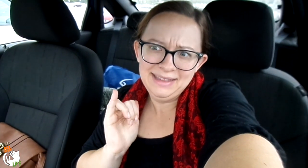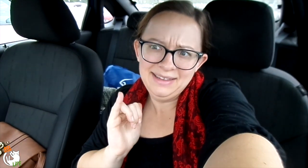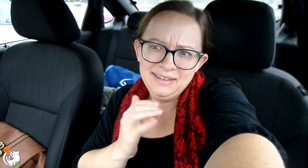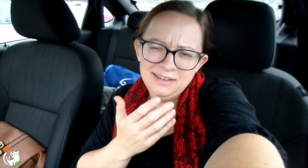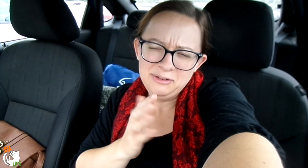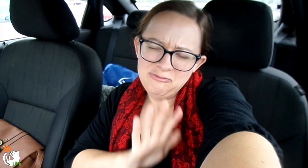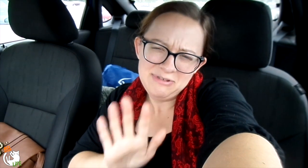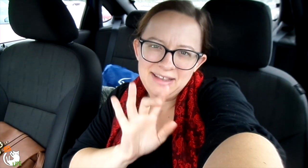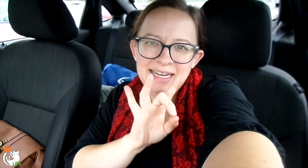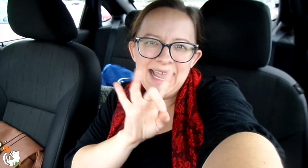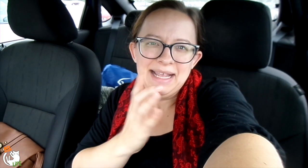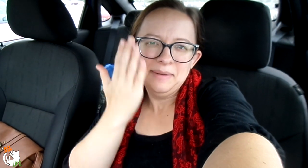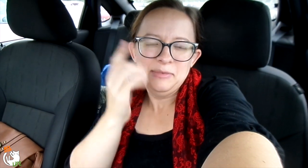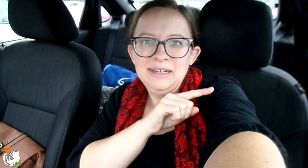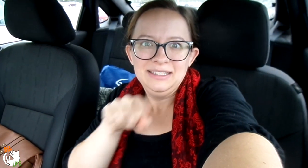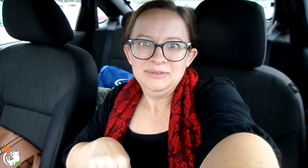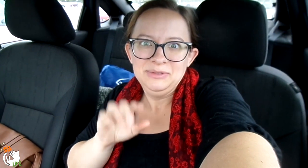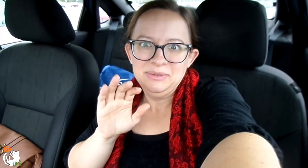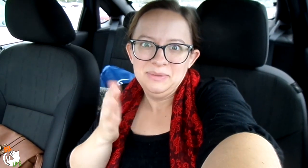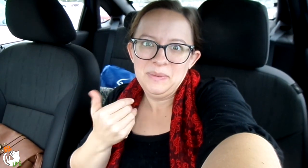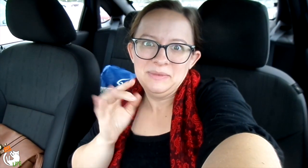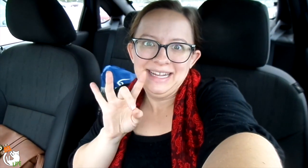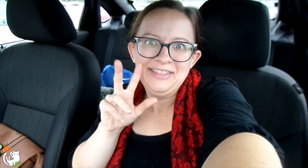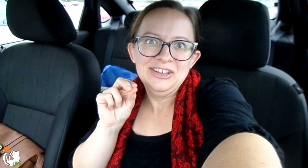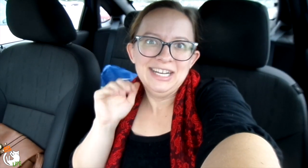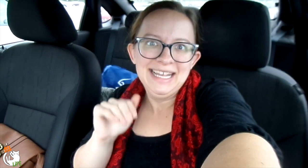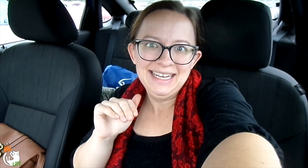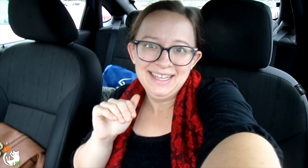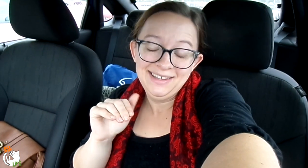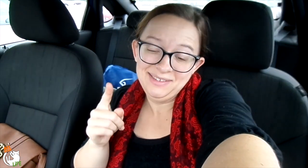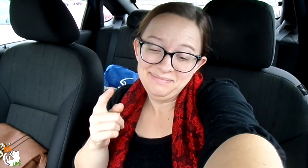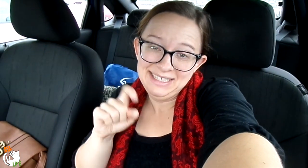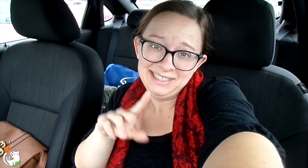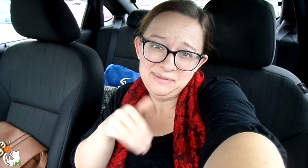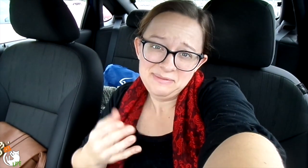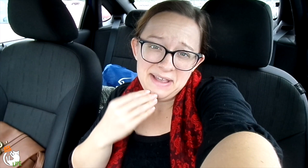So I was at work from around 8 in the morning until almost 8:30 at night.